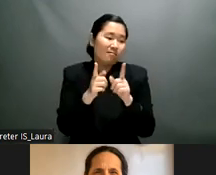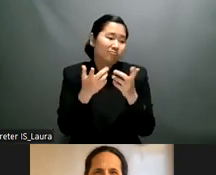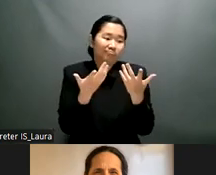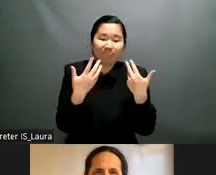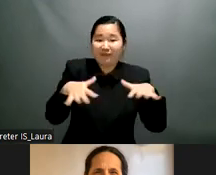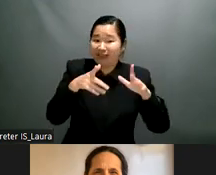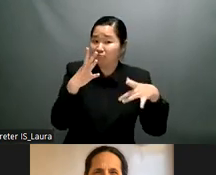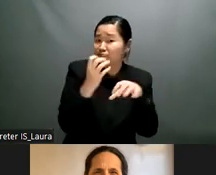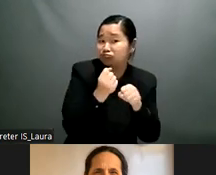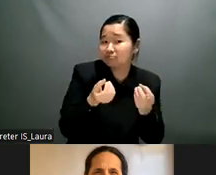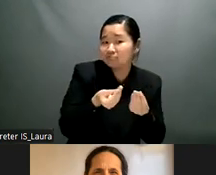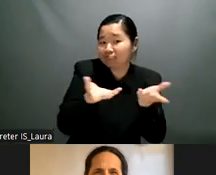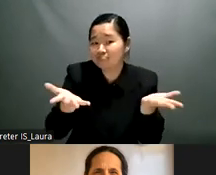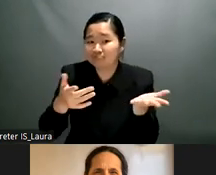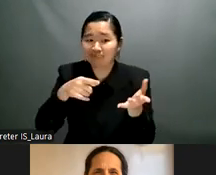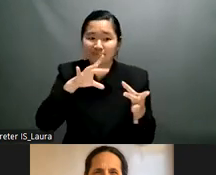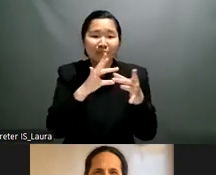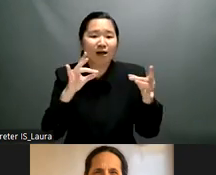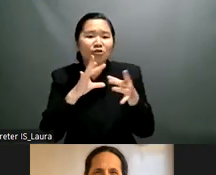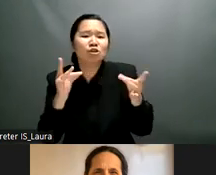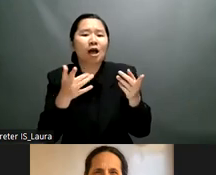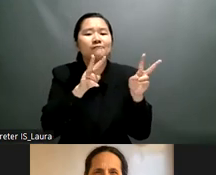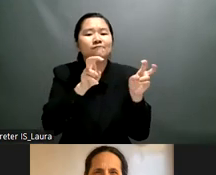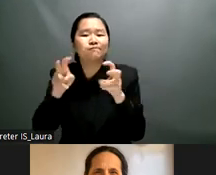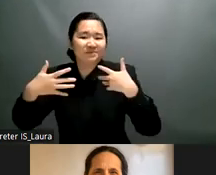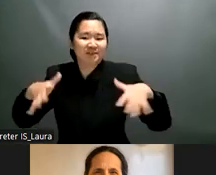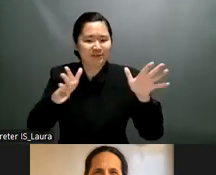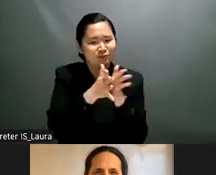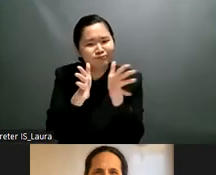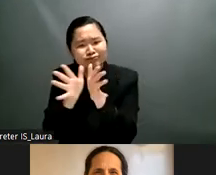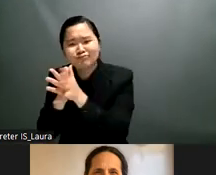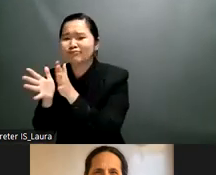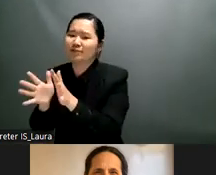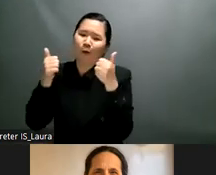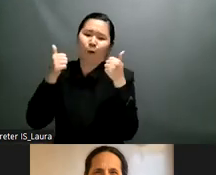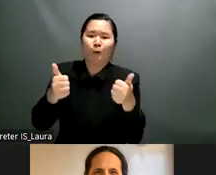you very much for all the speakers for wonderful sweets tonight oh sorry tonight in indonesia